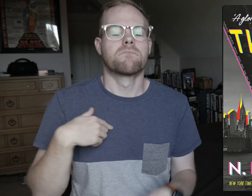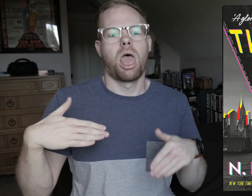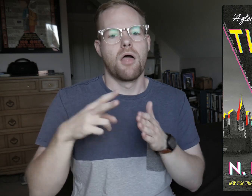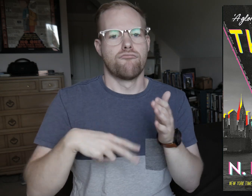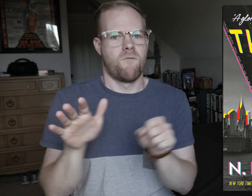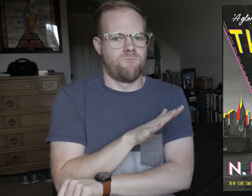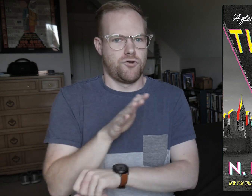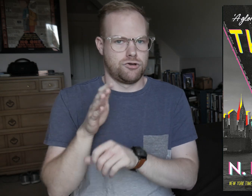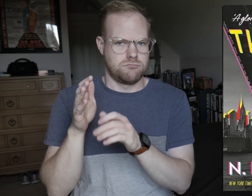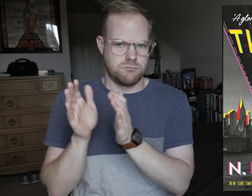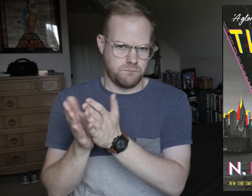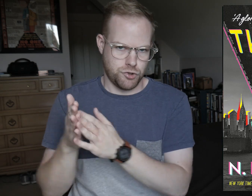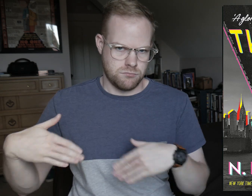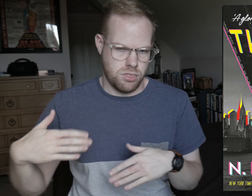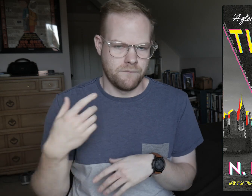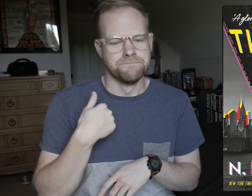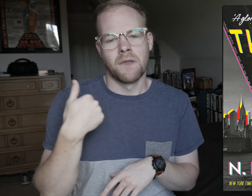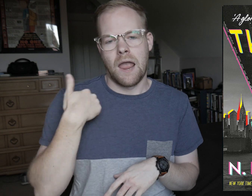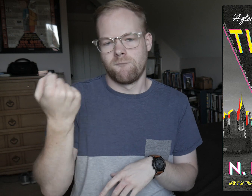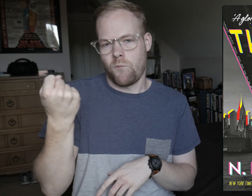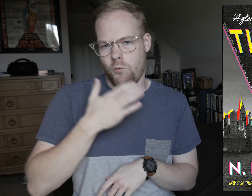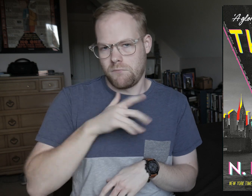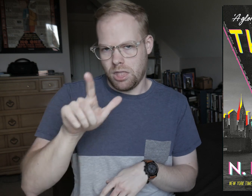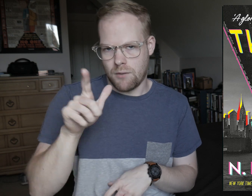I haven’t read the full-length book yet, I have it on hold at my library.